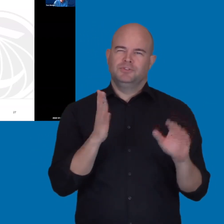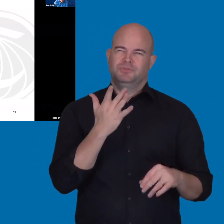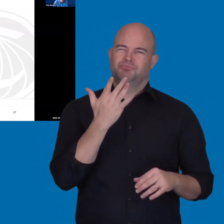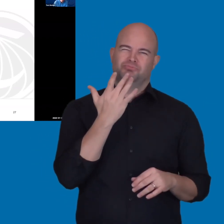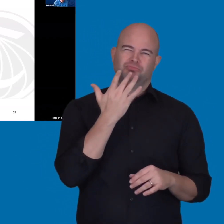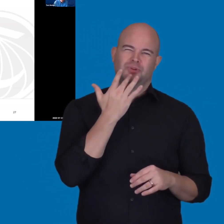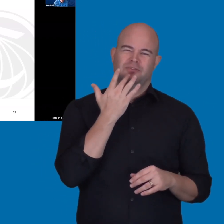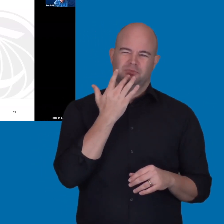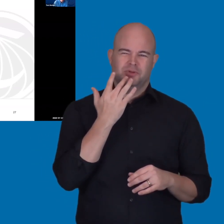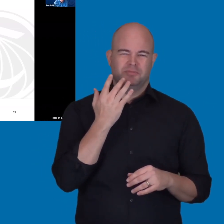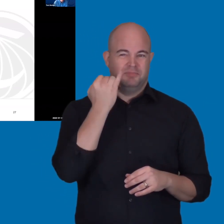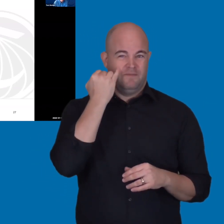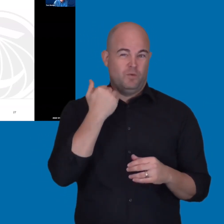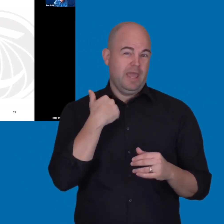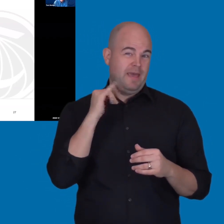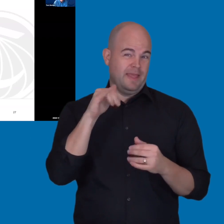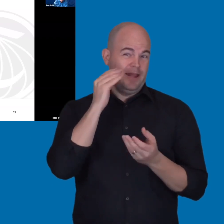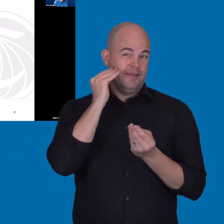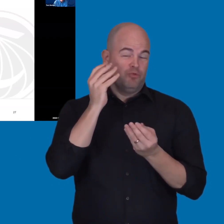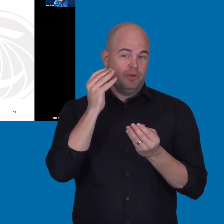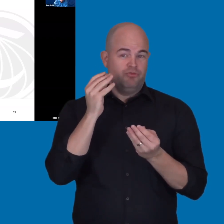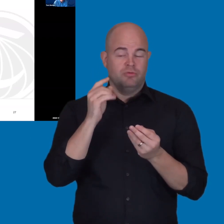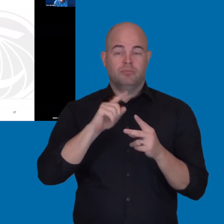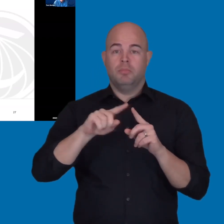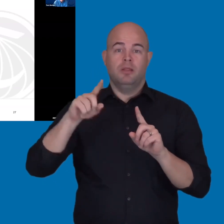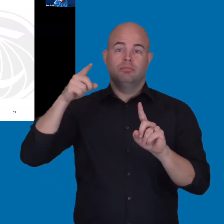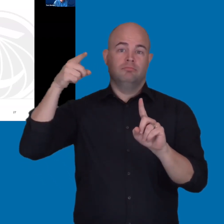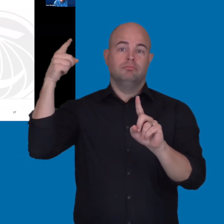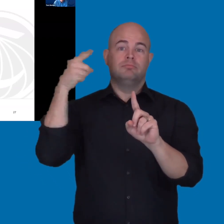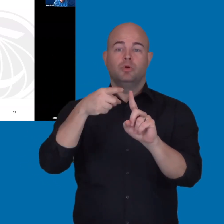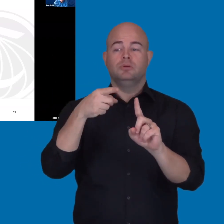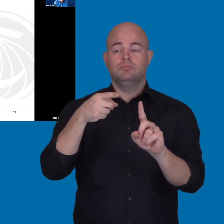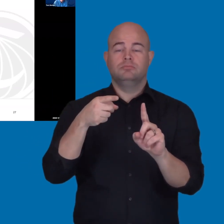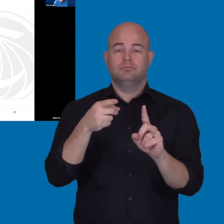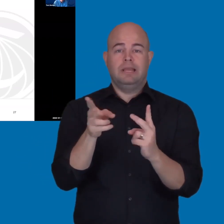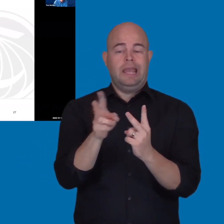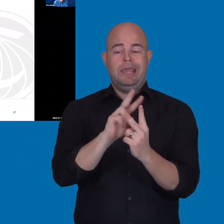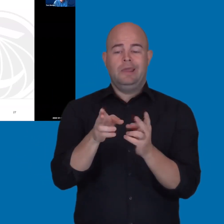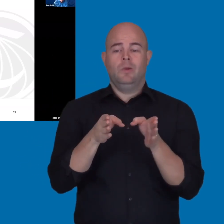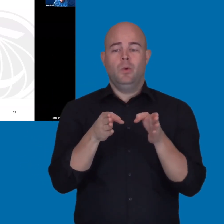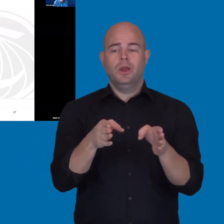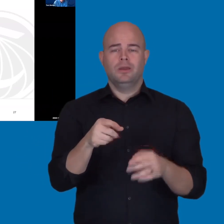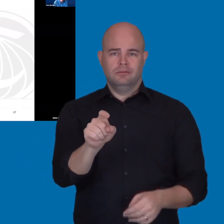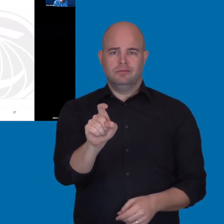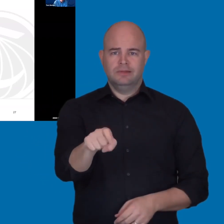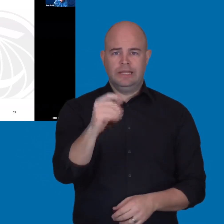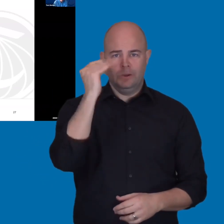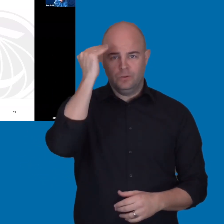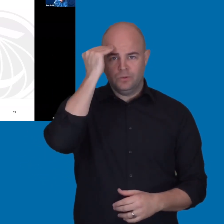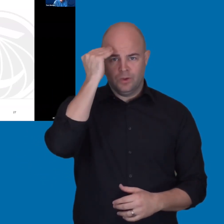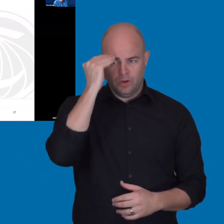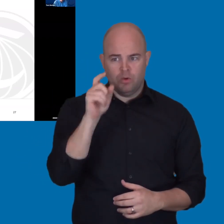Right. So, obviously it'd be preferable if we did have that information. But the bottom line is, in either case,